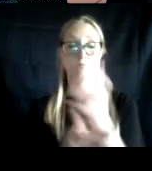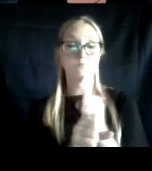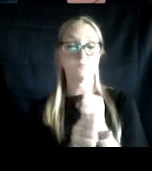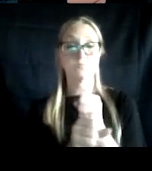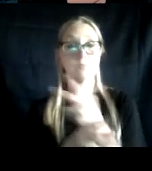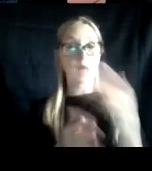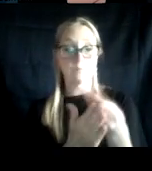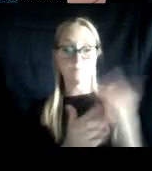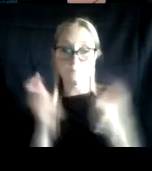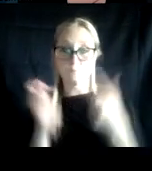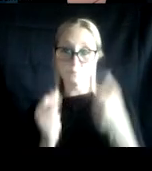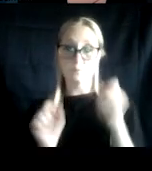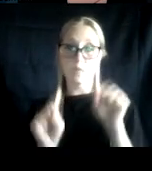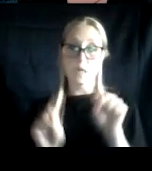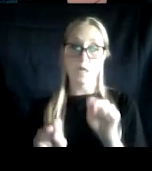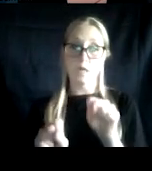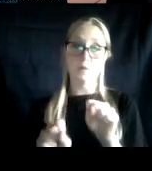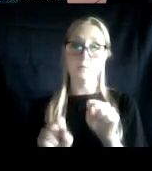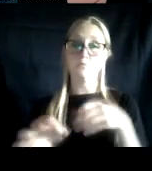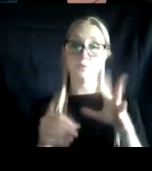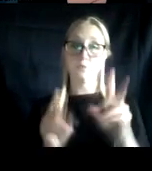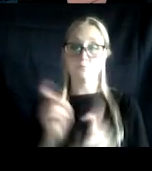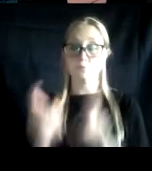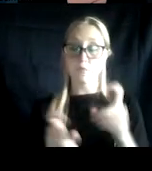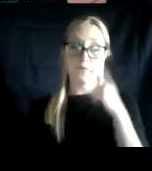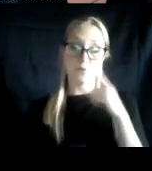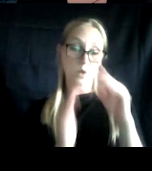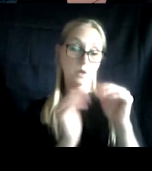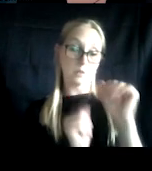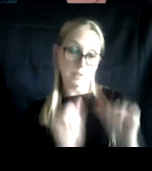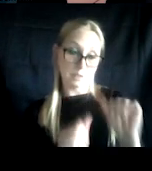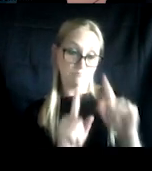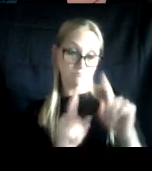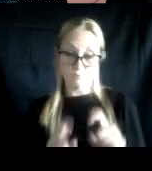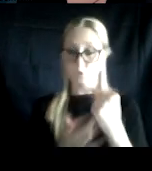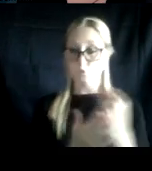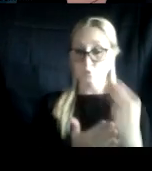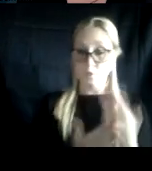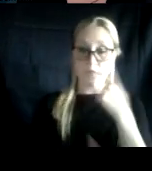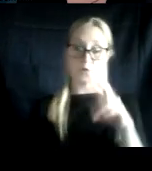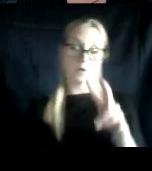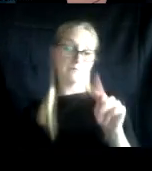to examine stress epidemiology, assessment and treatment in veterans, first responders, and civilians.